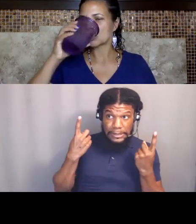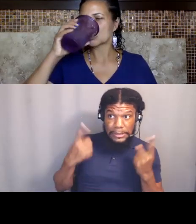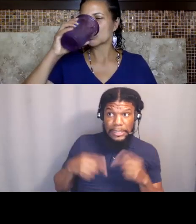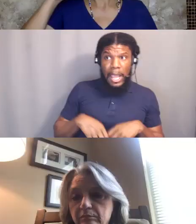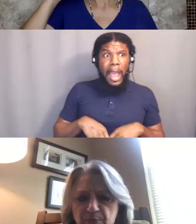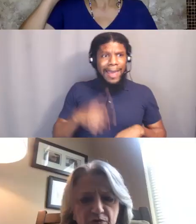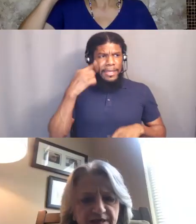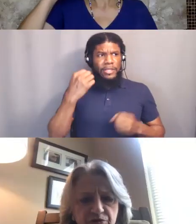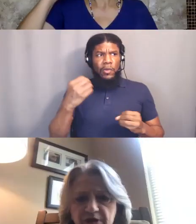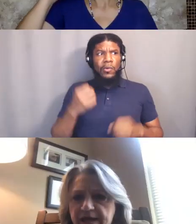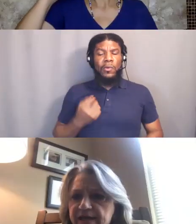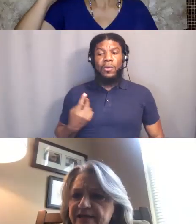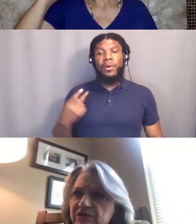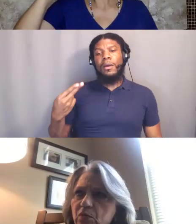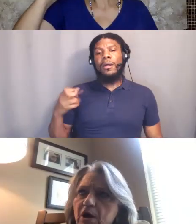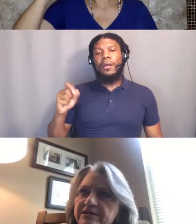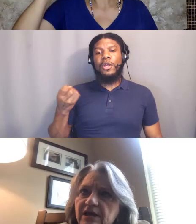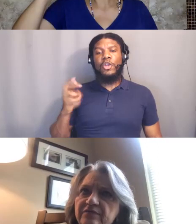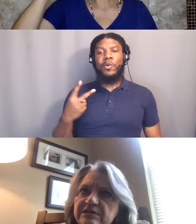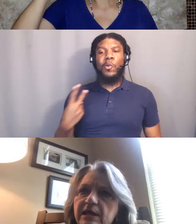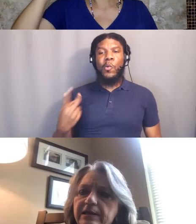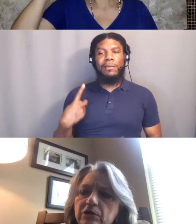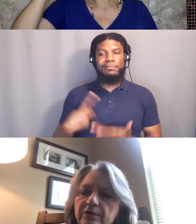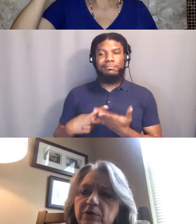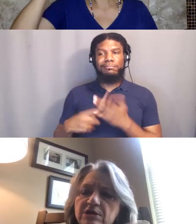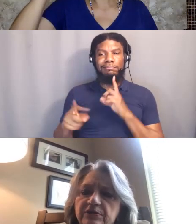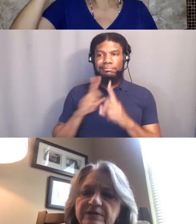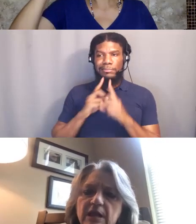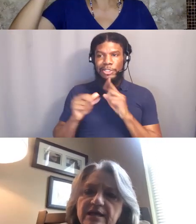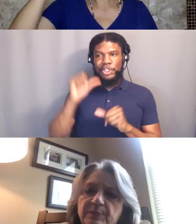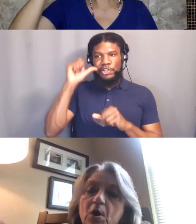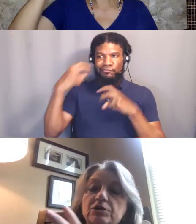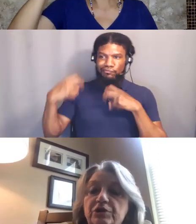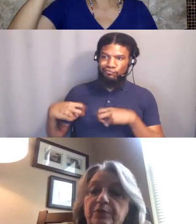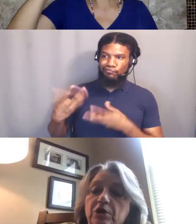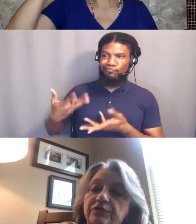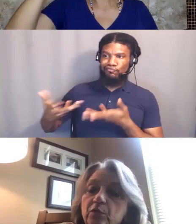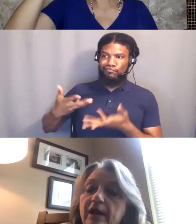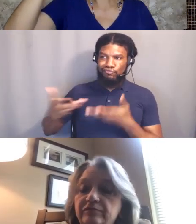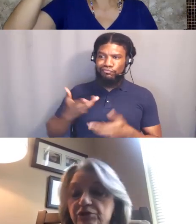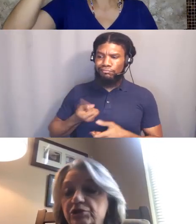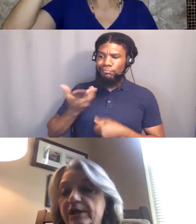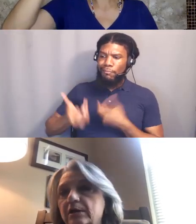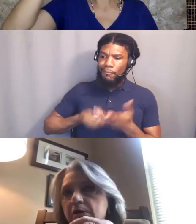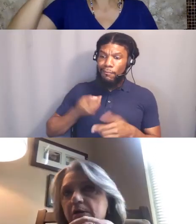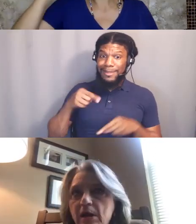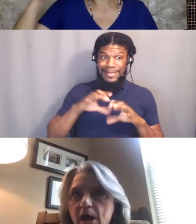Heather and I spoke yesterday, I guess it was and I was telling her that because of this class but also because of what I've just shared,